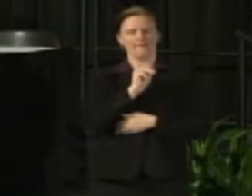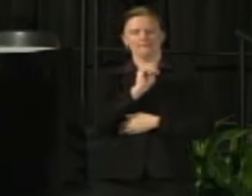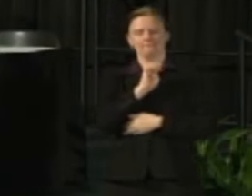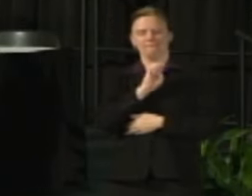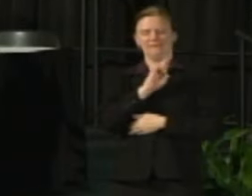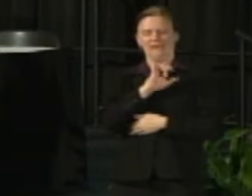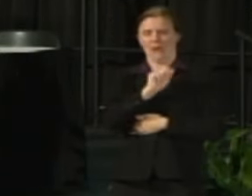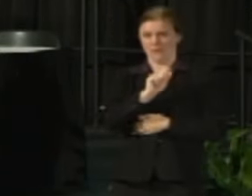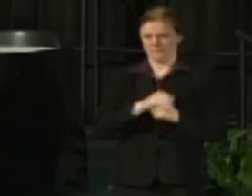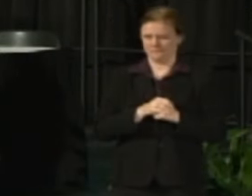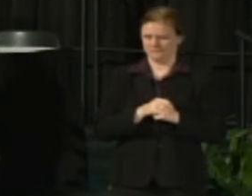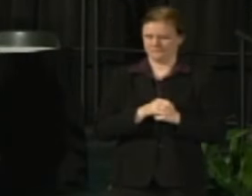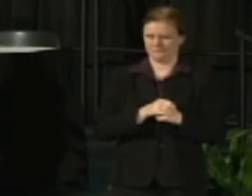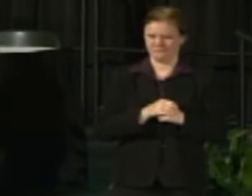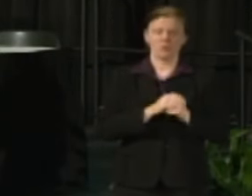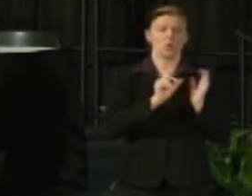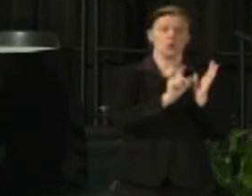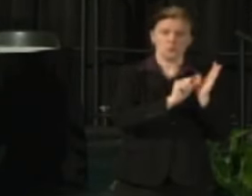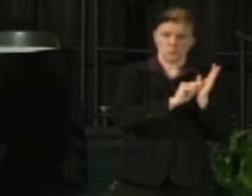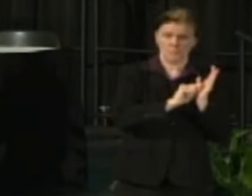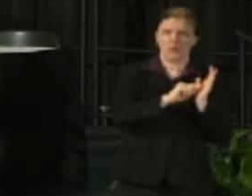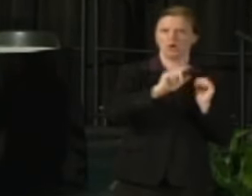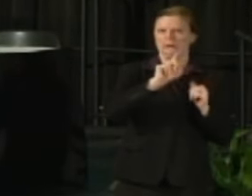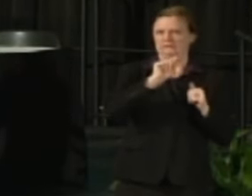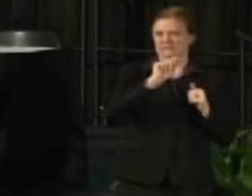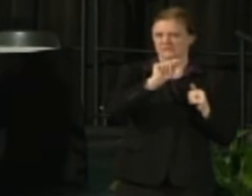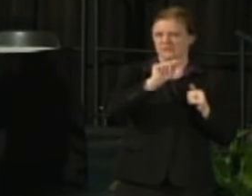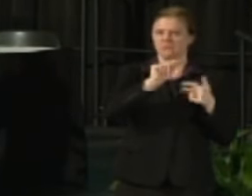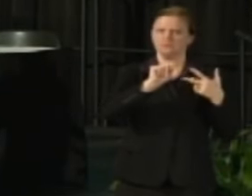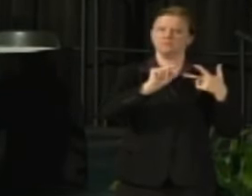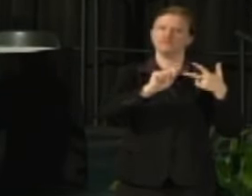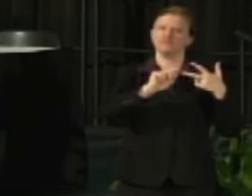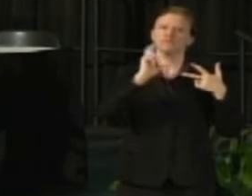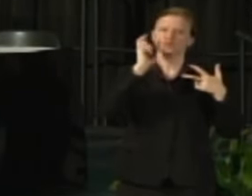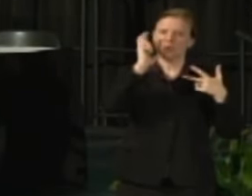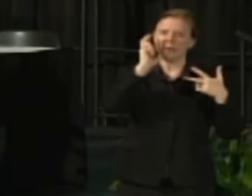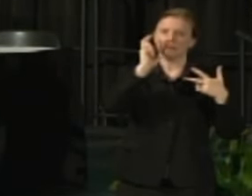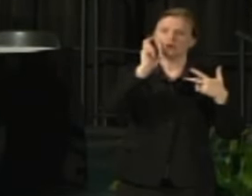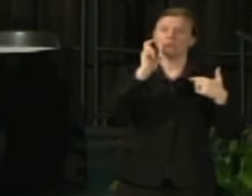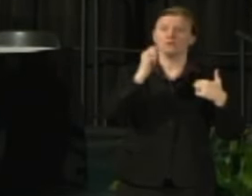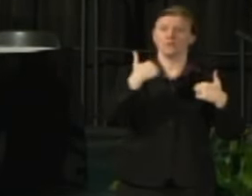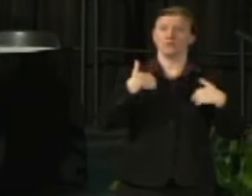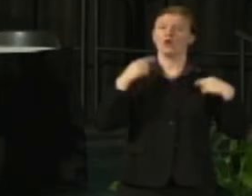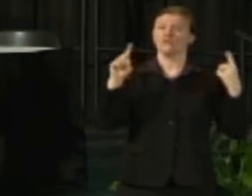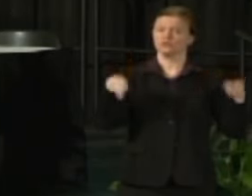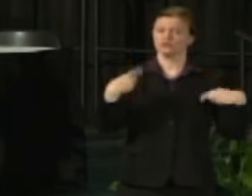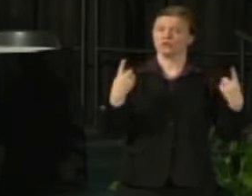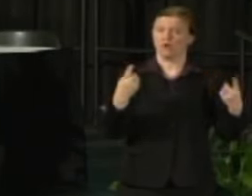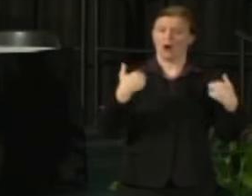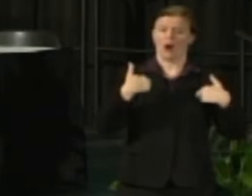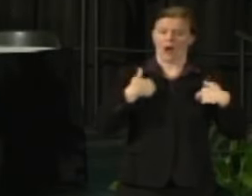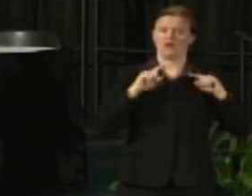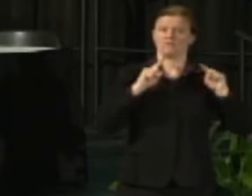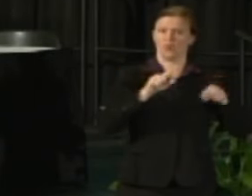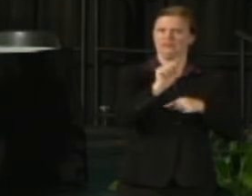In the print media and television media I've been in no fewer than six different television appearances or media interviews.